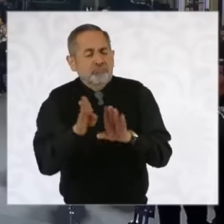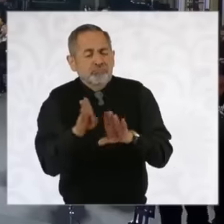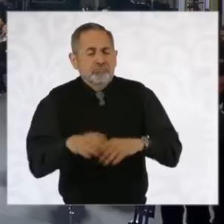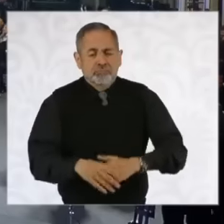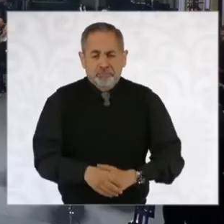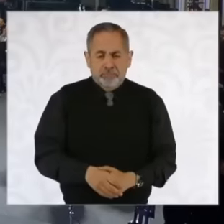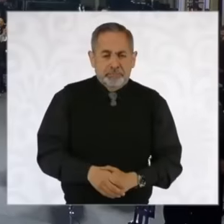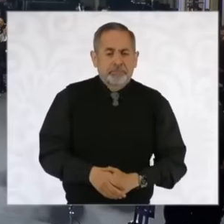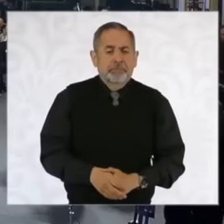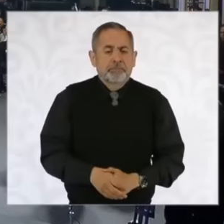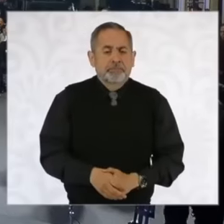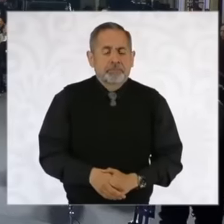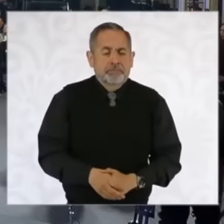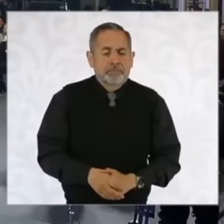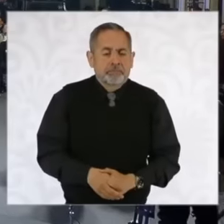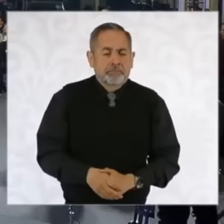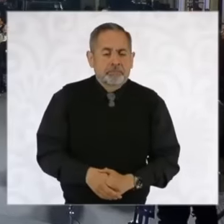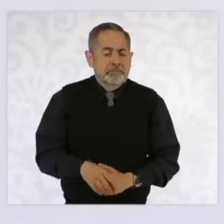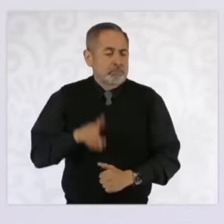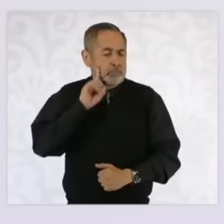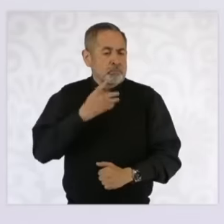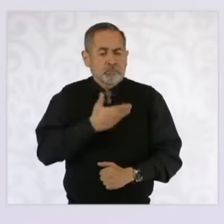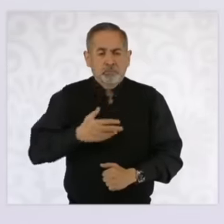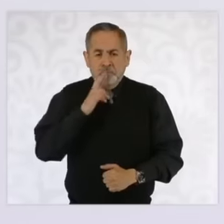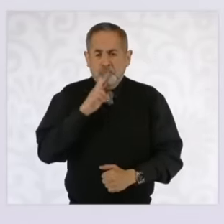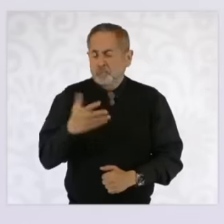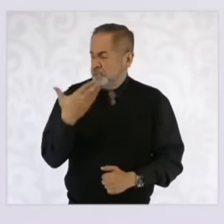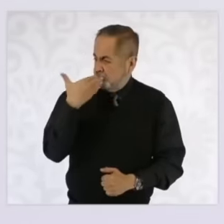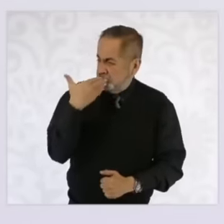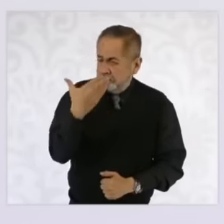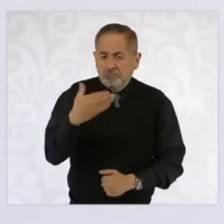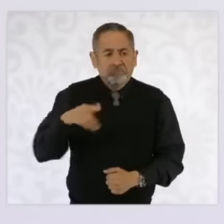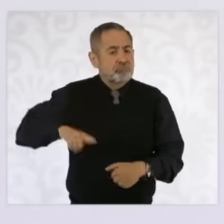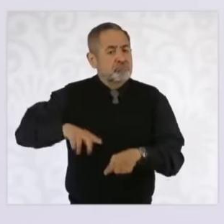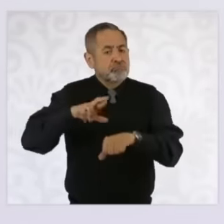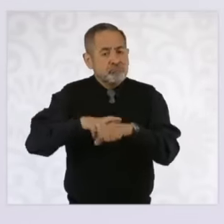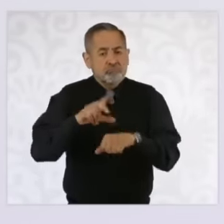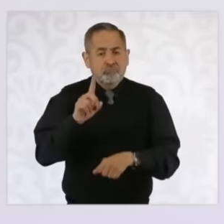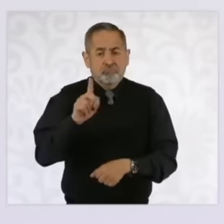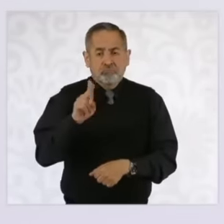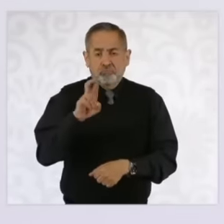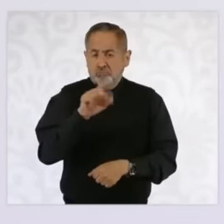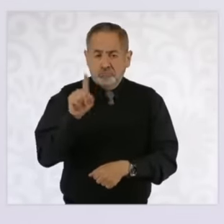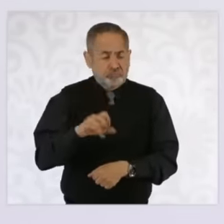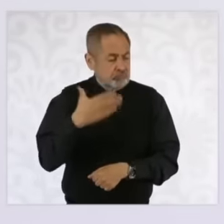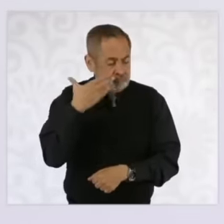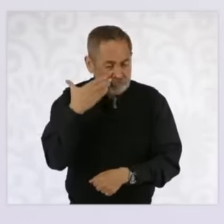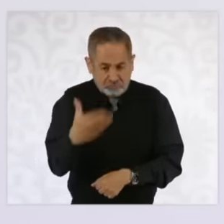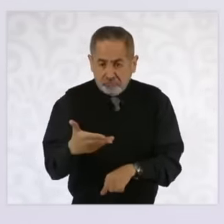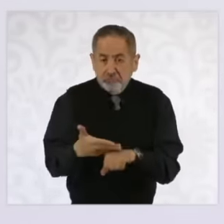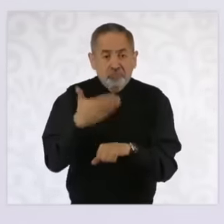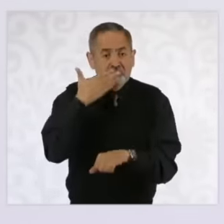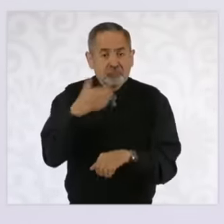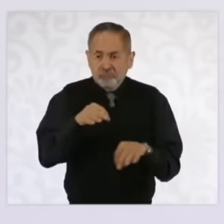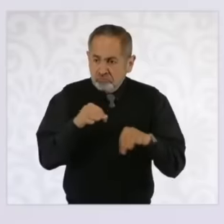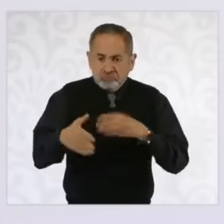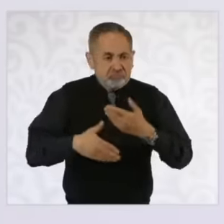very good, Governor Durazo has actually done a great job for the development of the